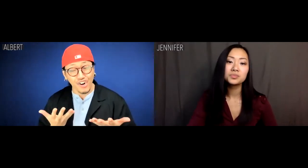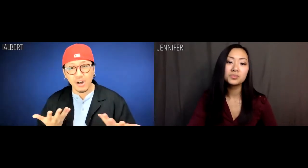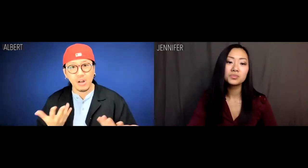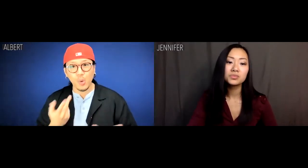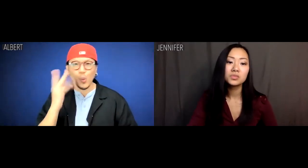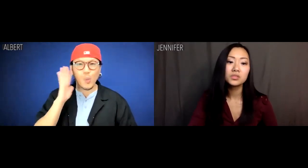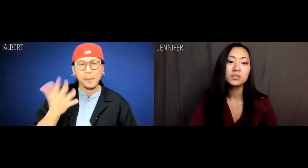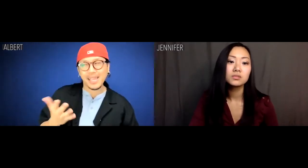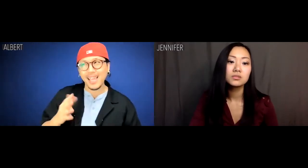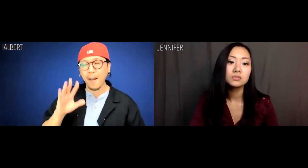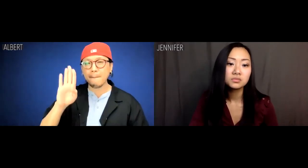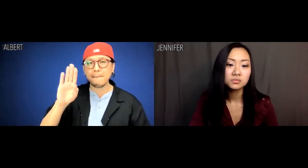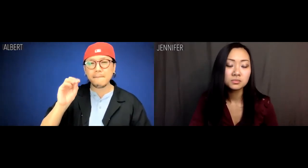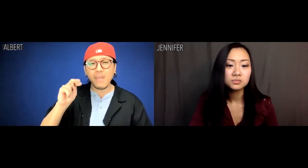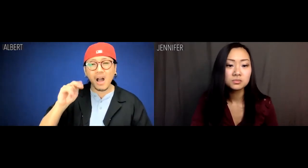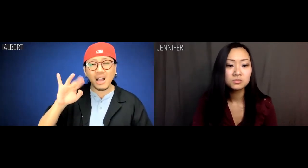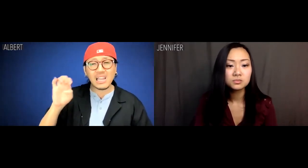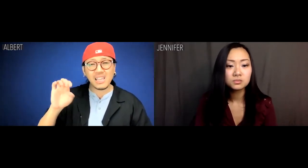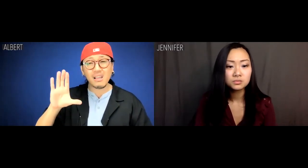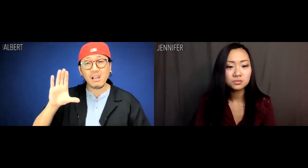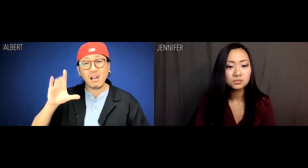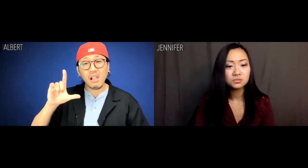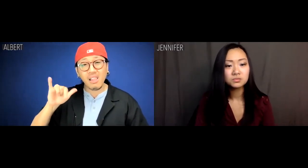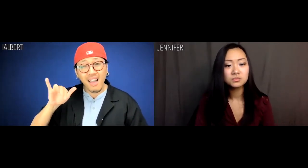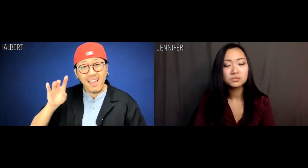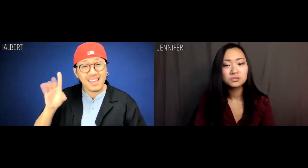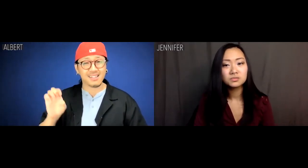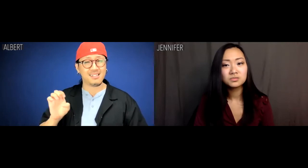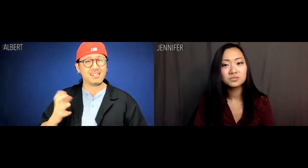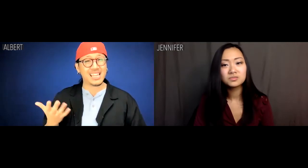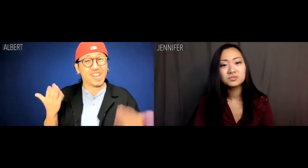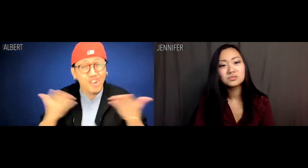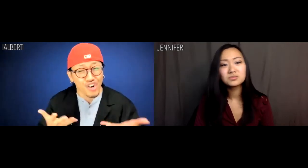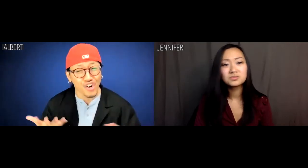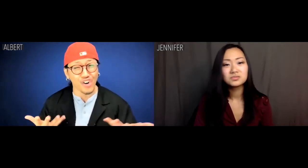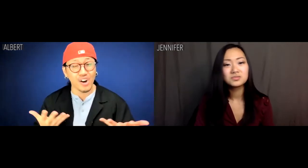I thought we'd be Bonnie and Clyde here.